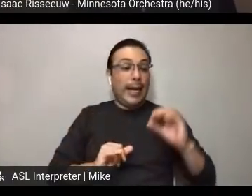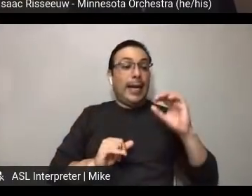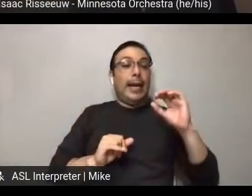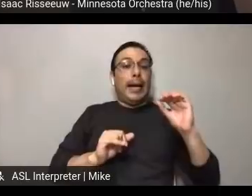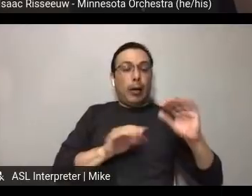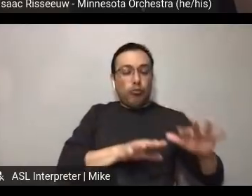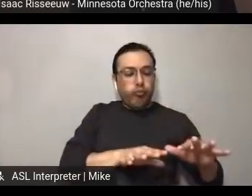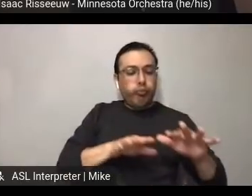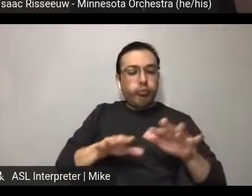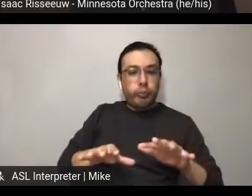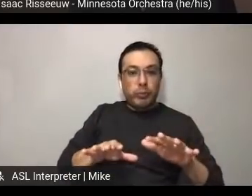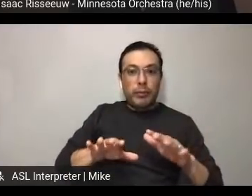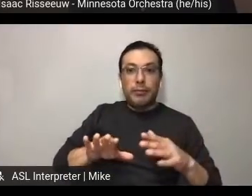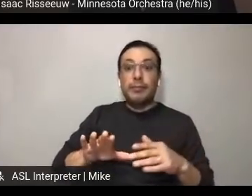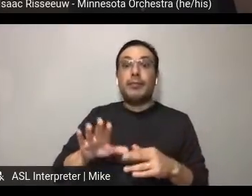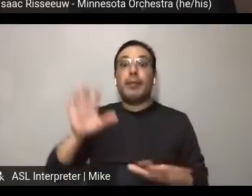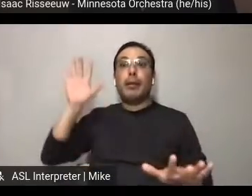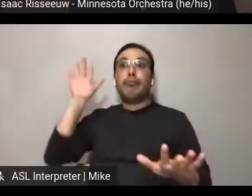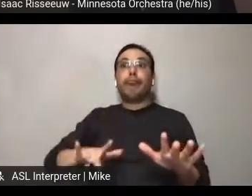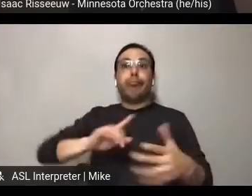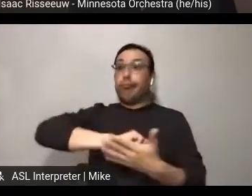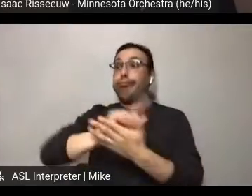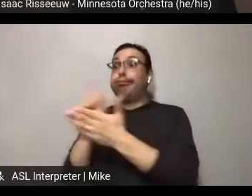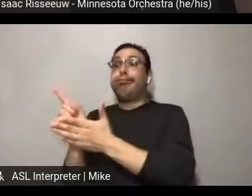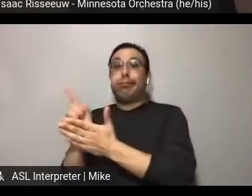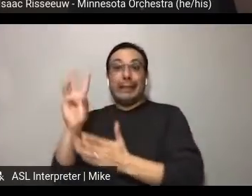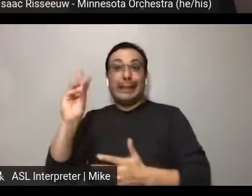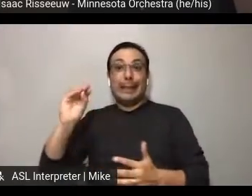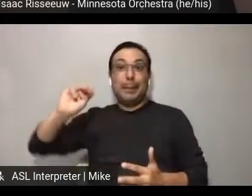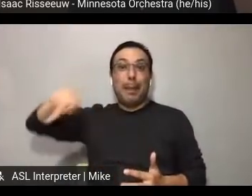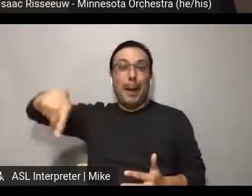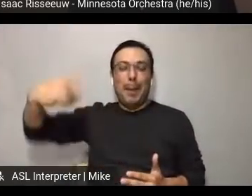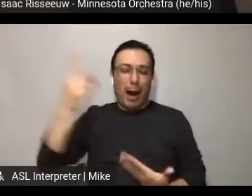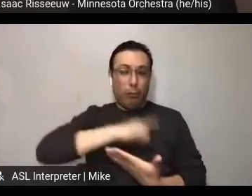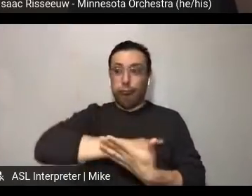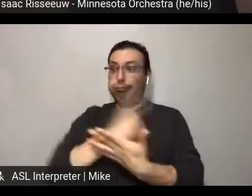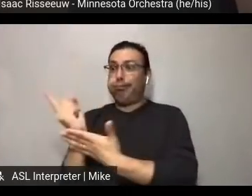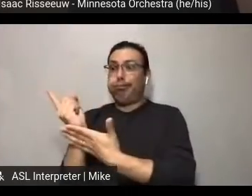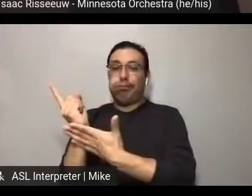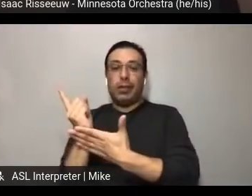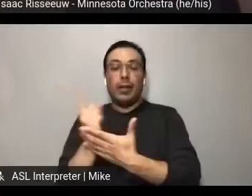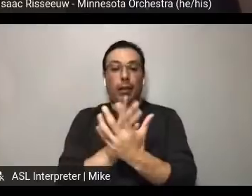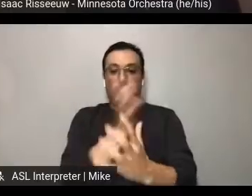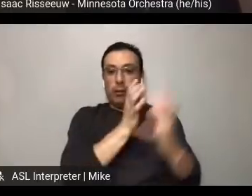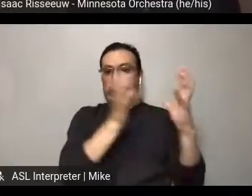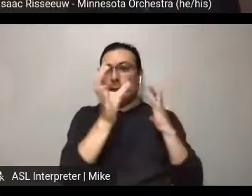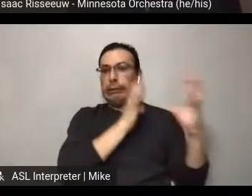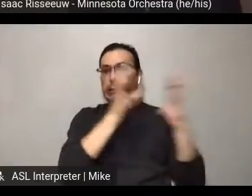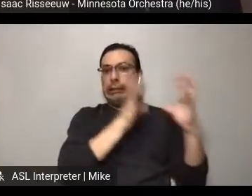And had to just, you know ...the volume was just so much more.